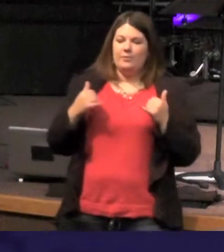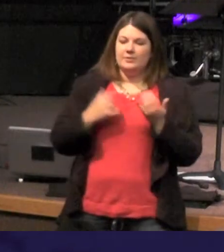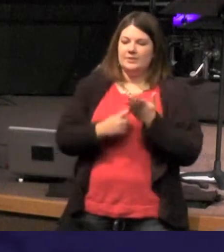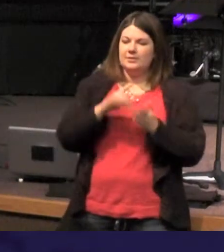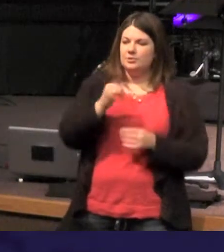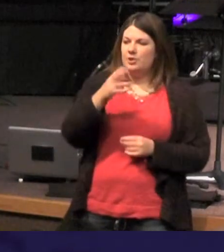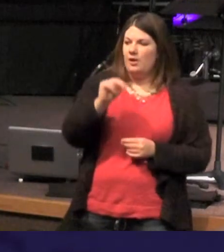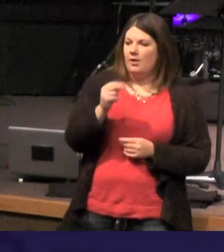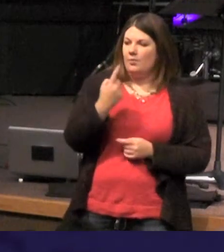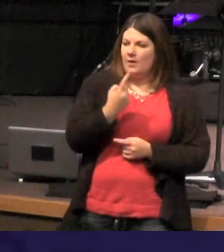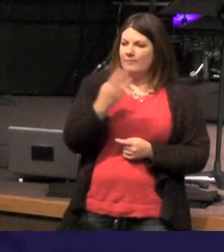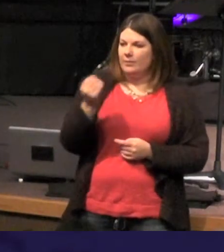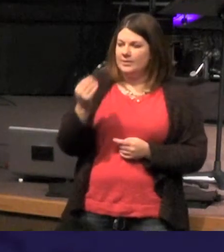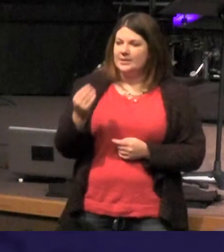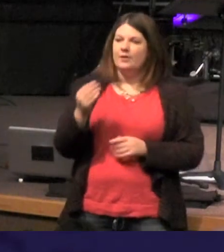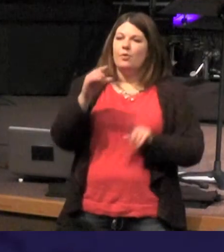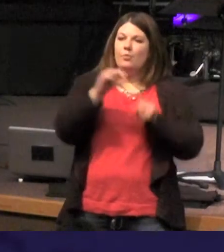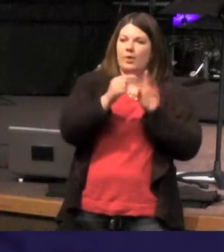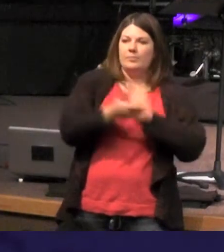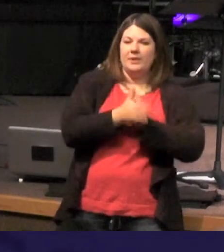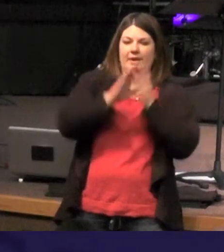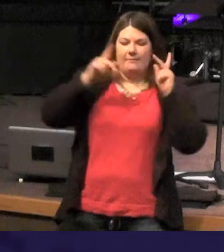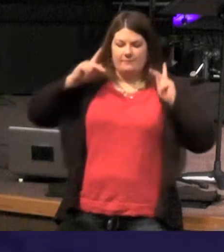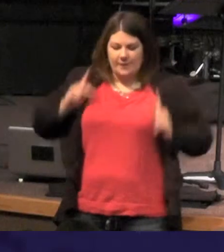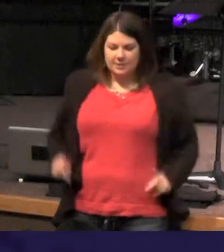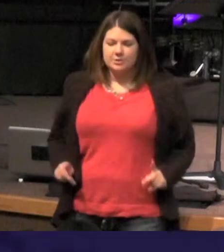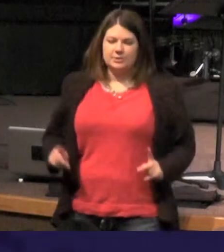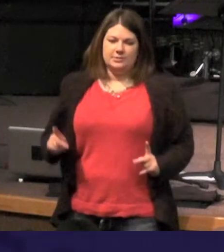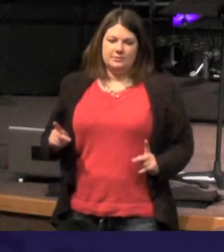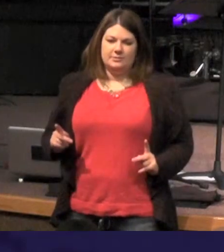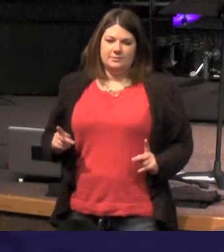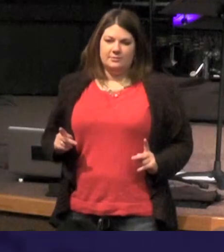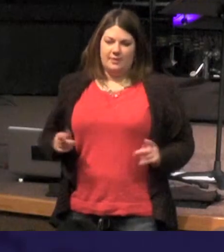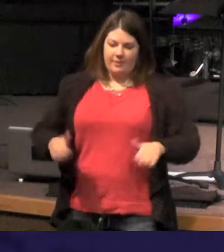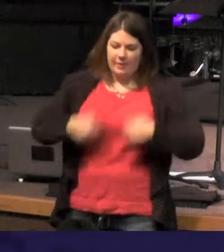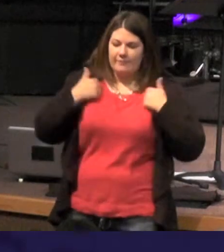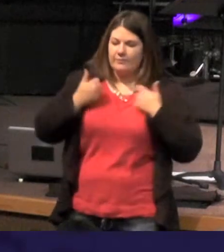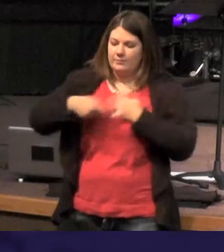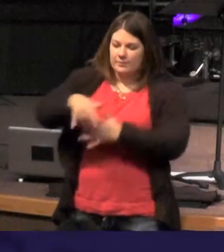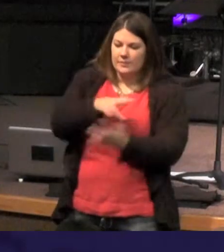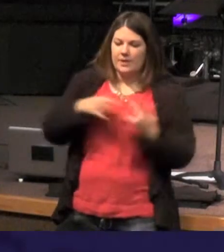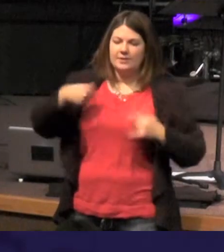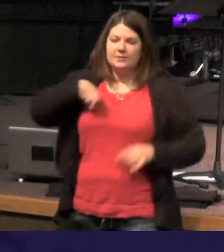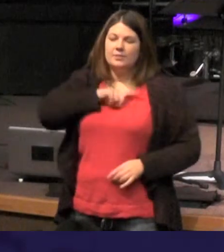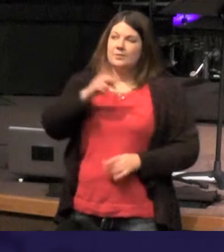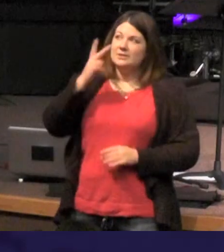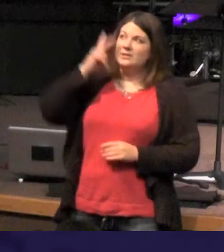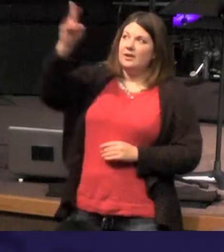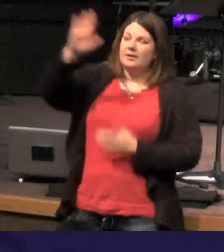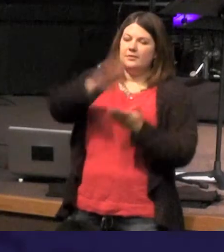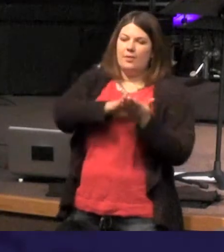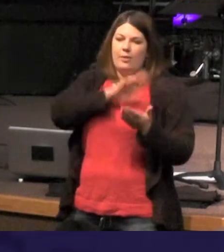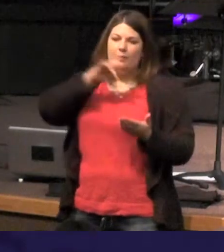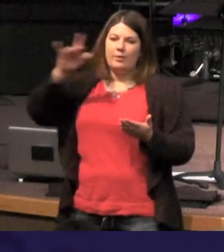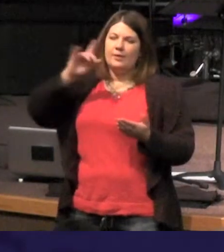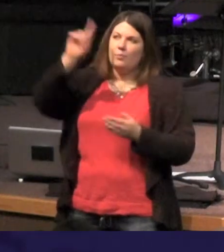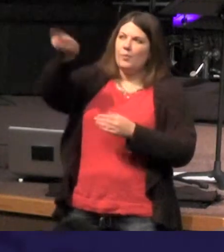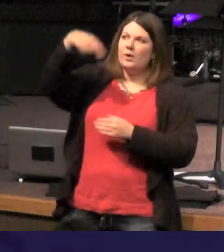the Word became flesh and dwelt among us we've seen his glory the glory of the one an only son in fact the word there